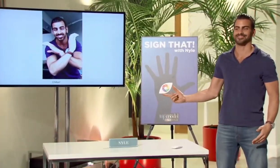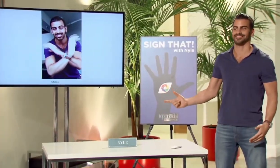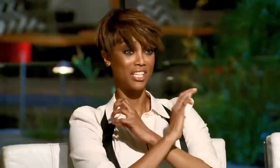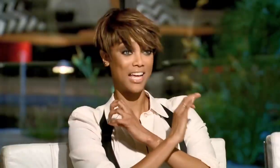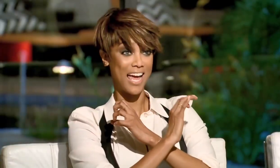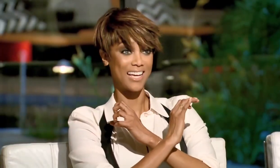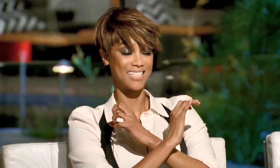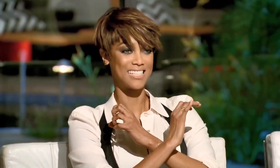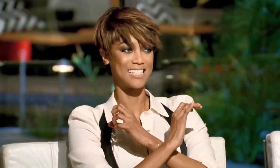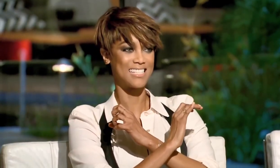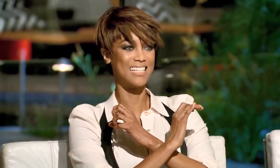Chillax